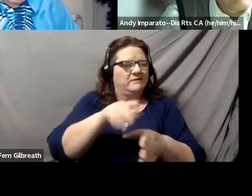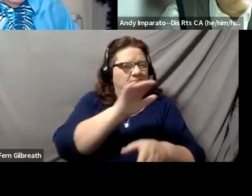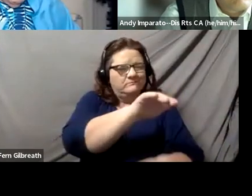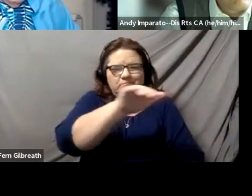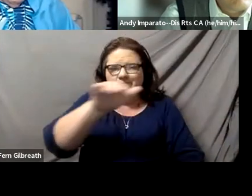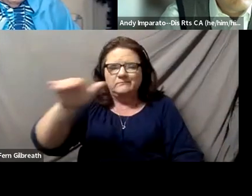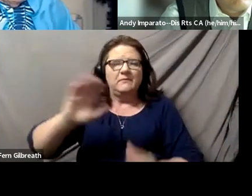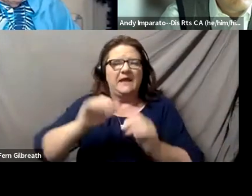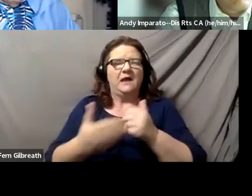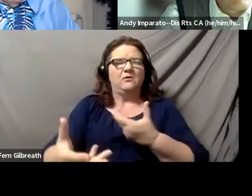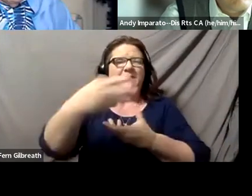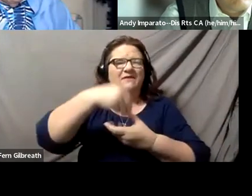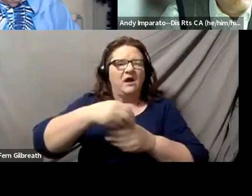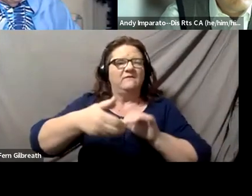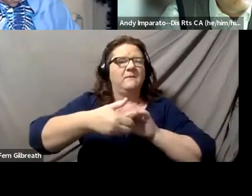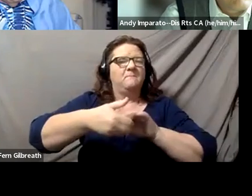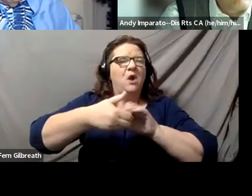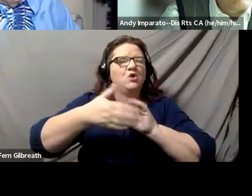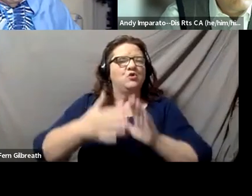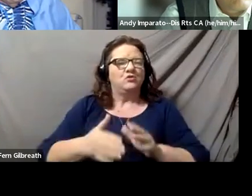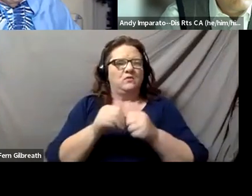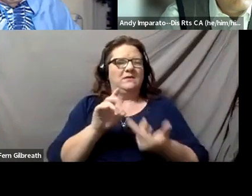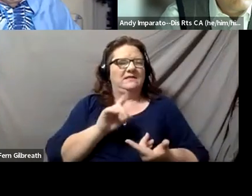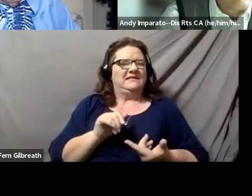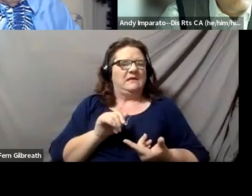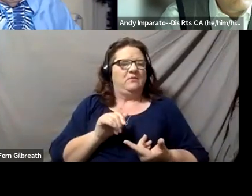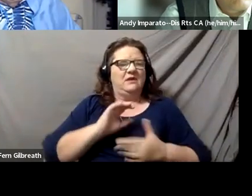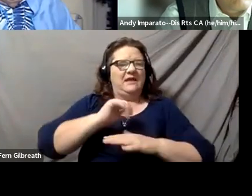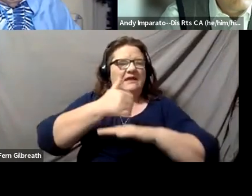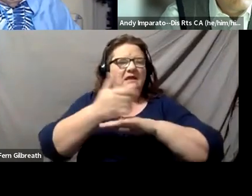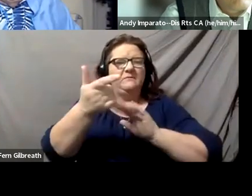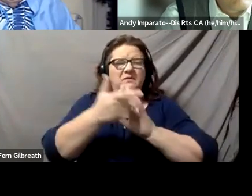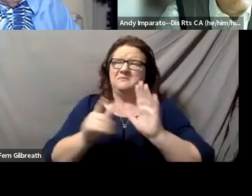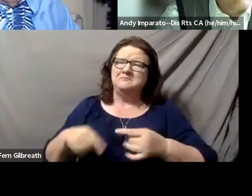and becoming partners in really implementing laws that have been around a very long time